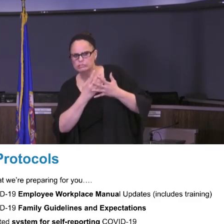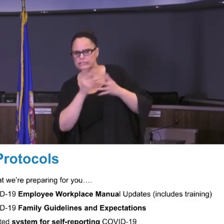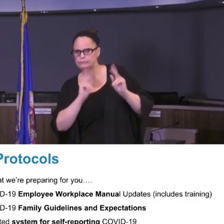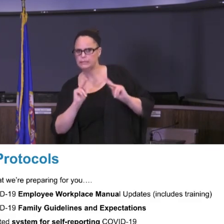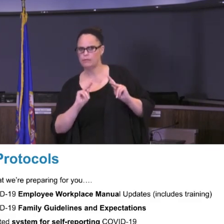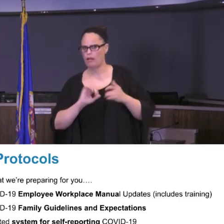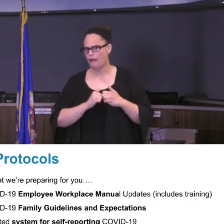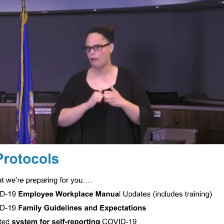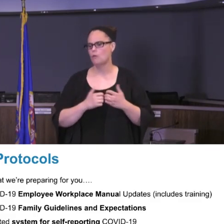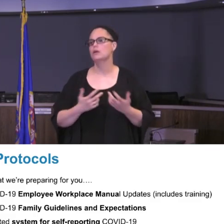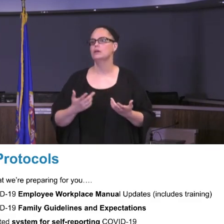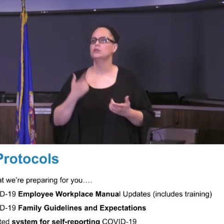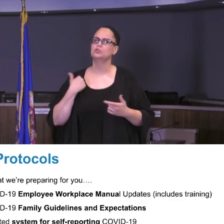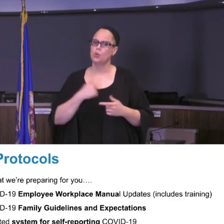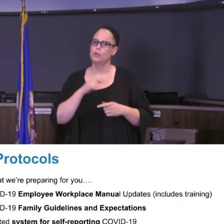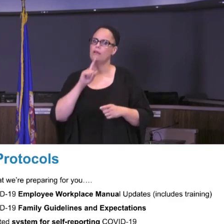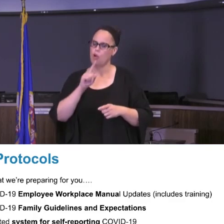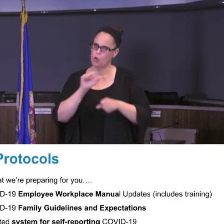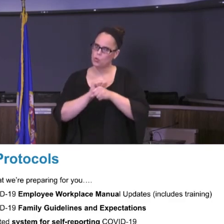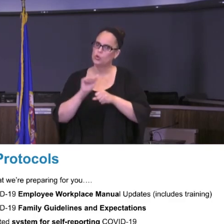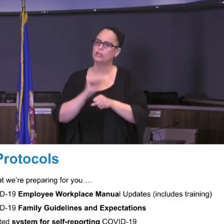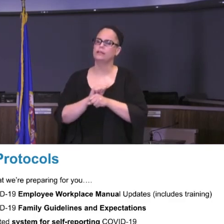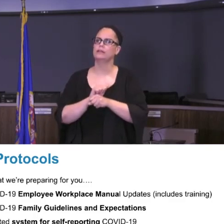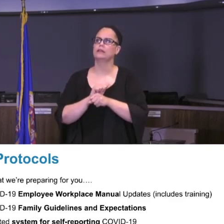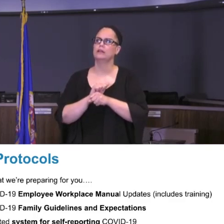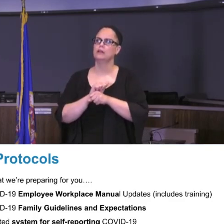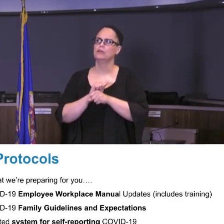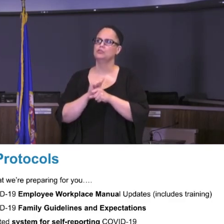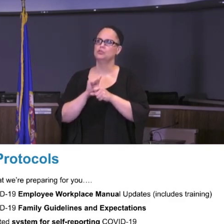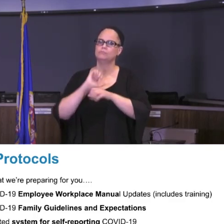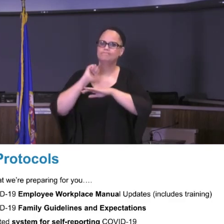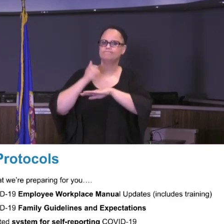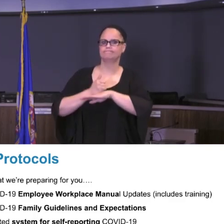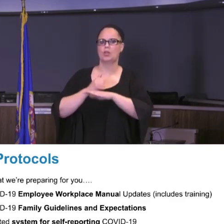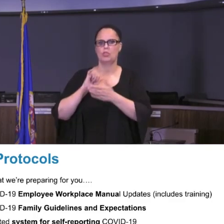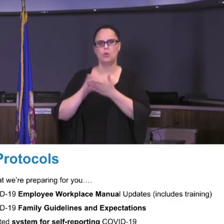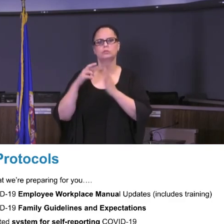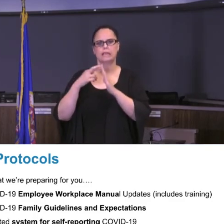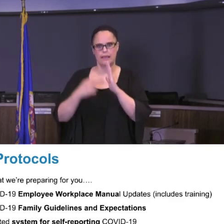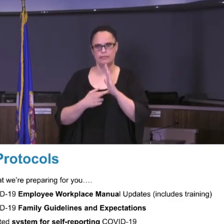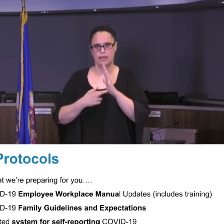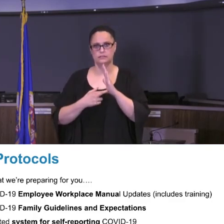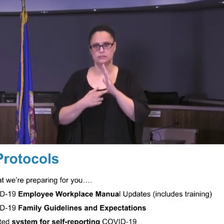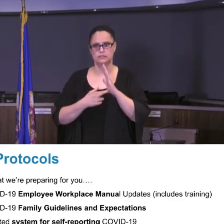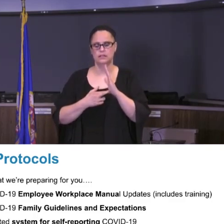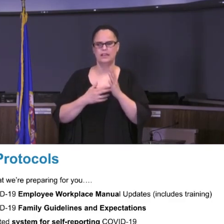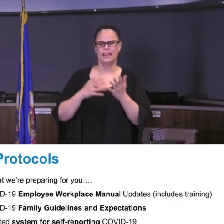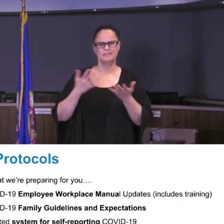basis. So we have to work, again, on those guidelines and again those are guidelines that might shift based on some of the